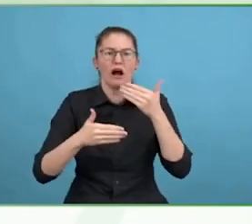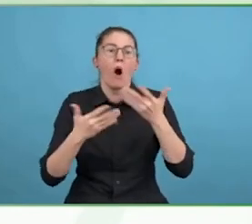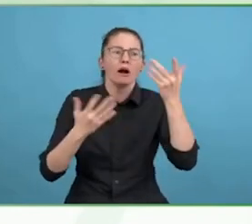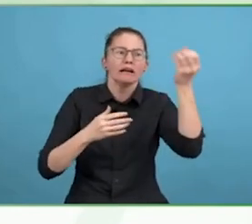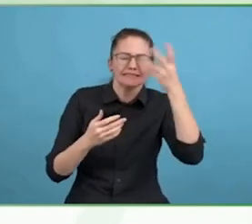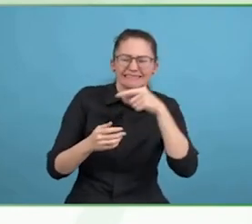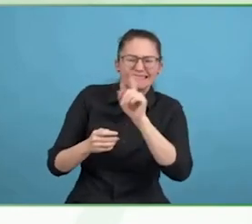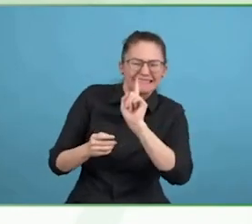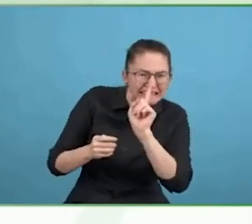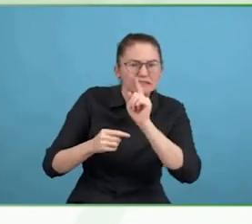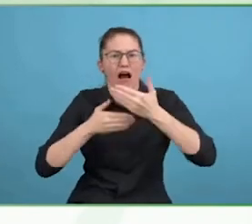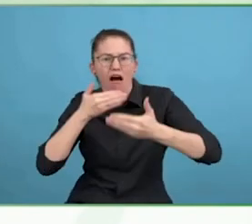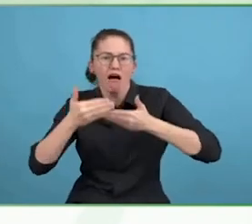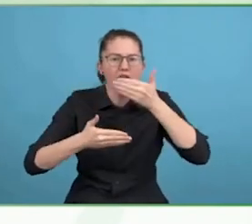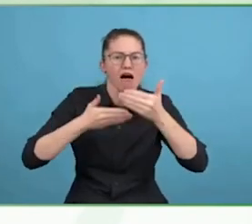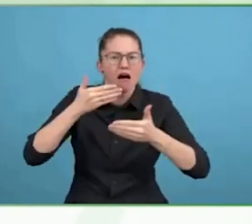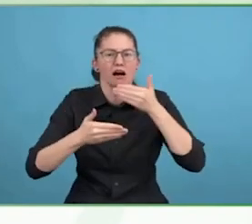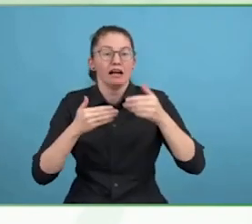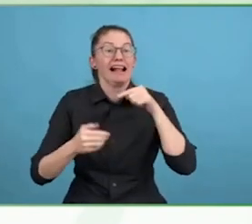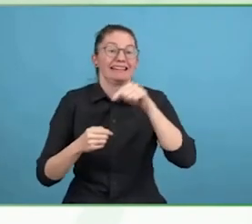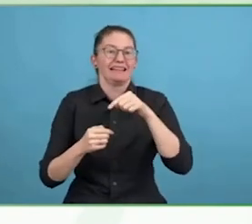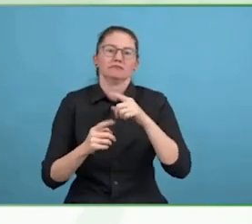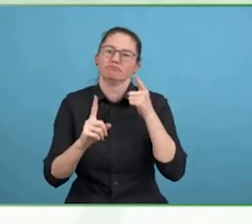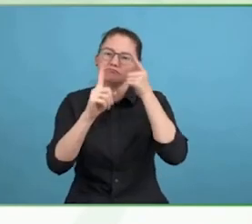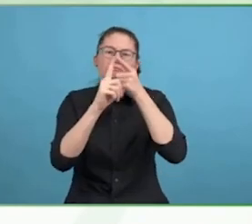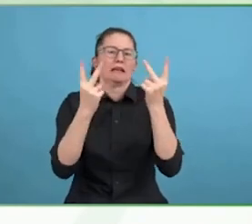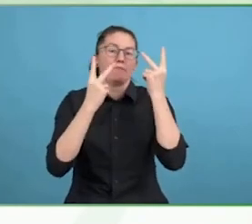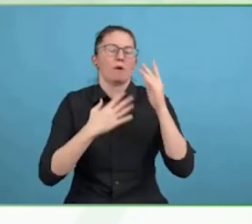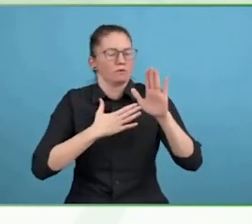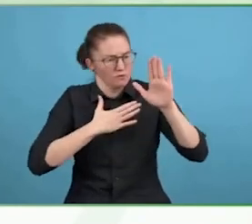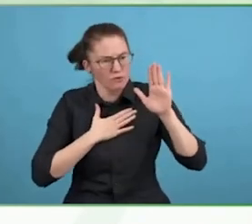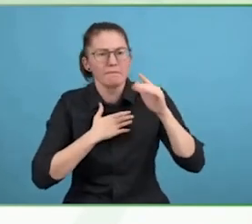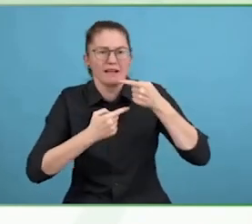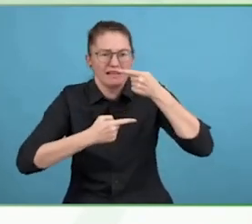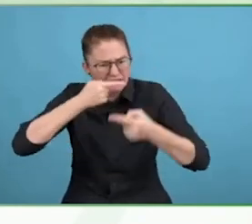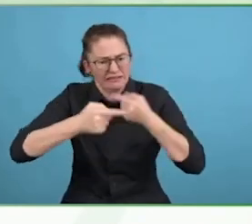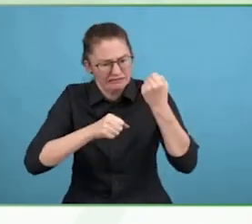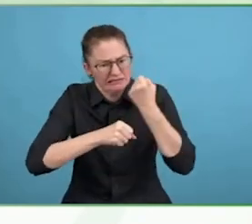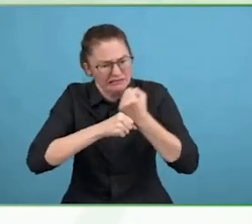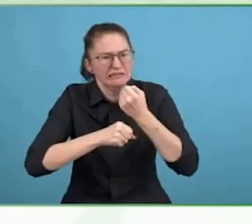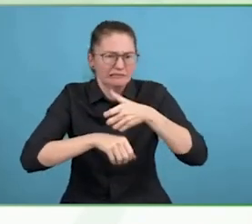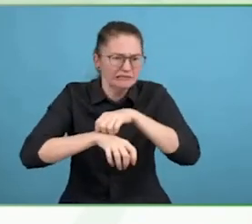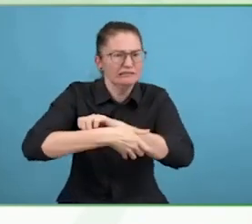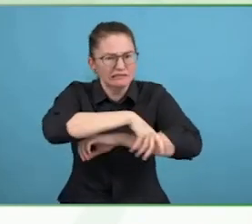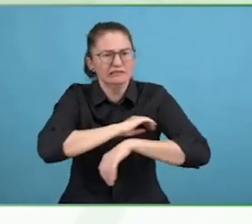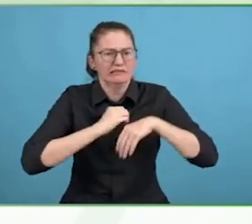Also internalized ableism, where we as disabled colleagues diminish